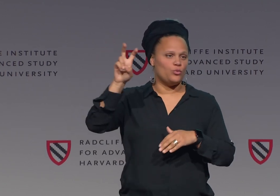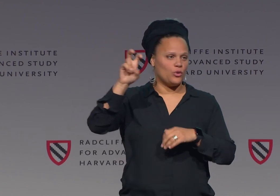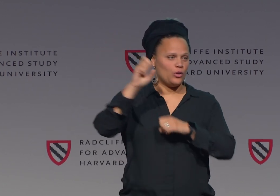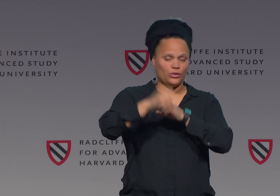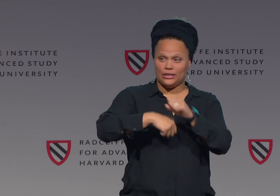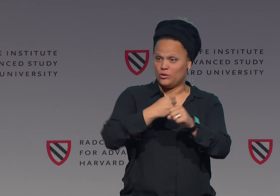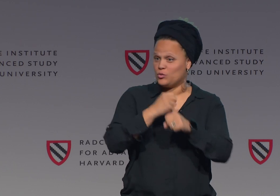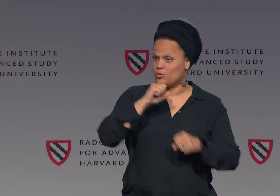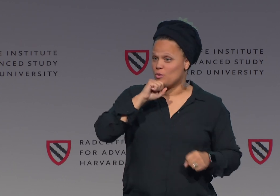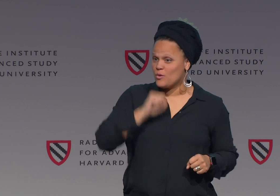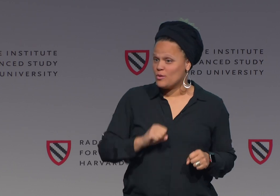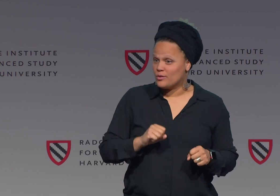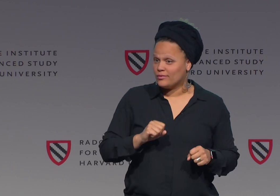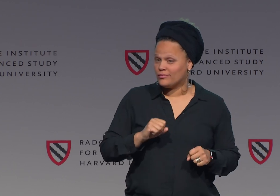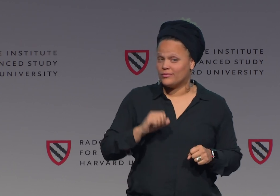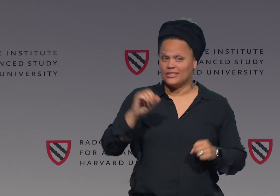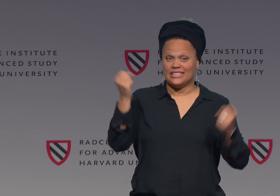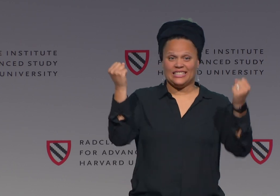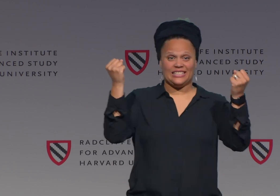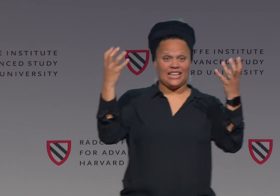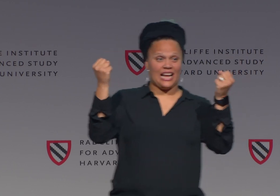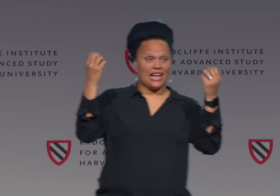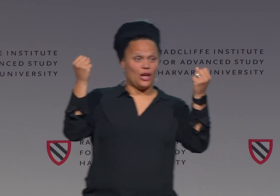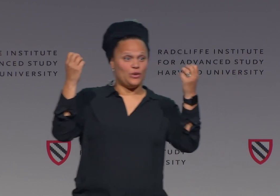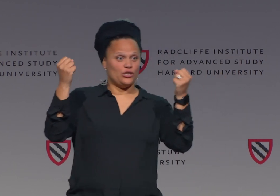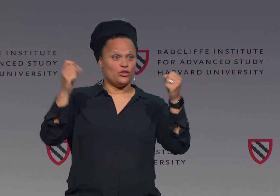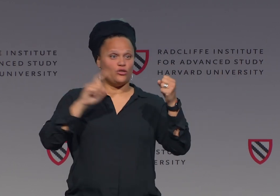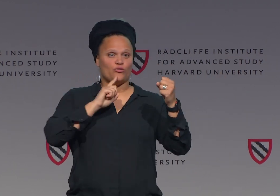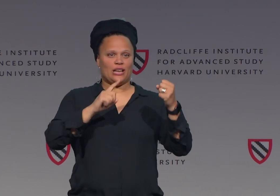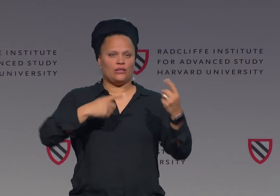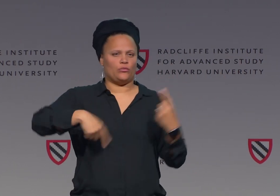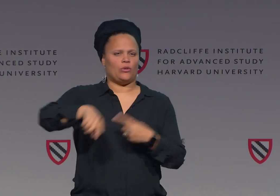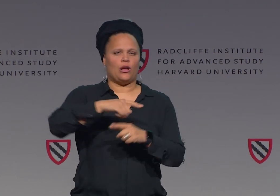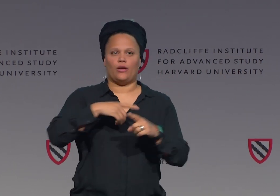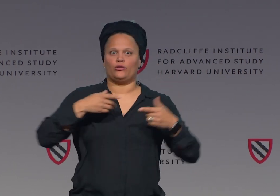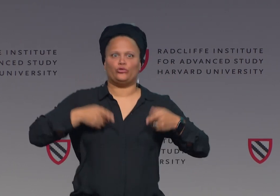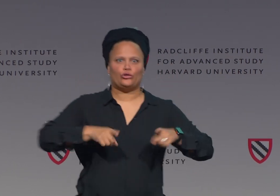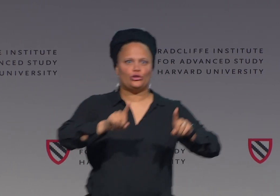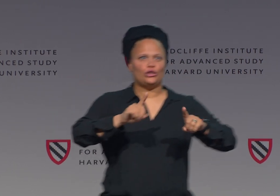and it's been part of American culture for over 200 years.